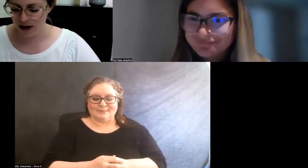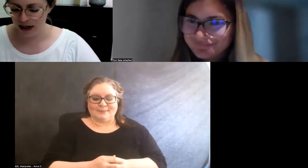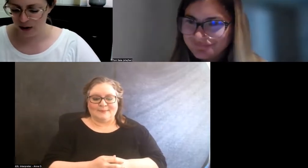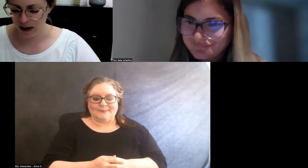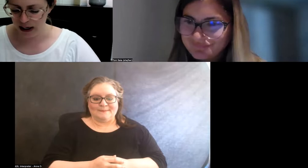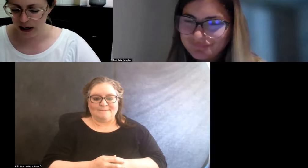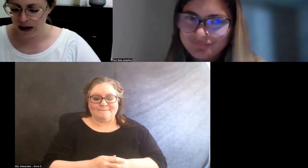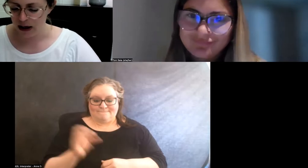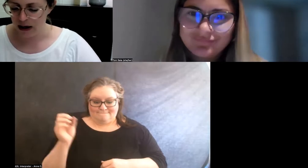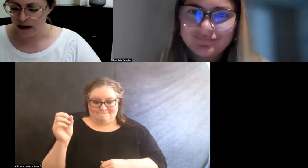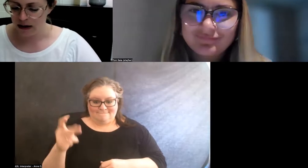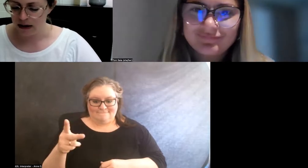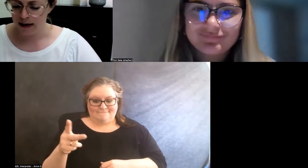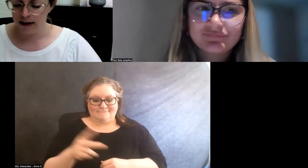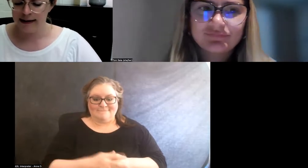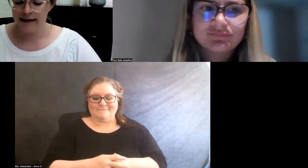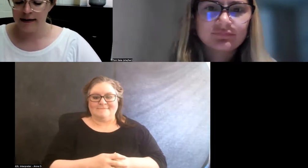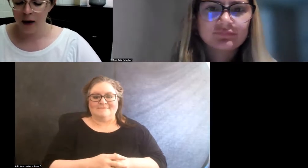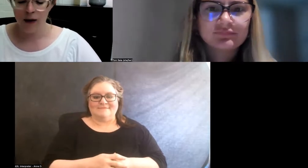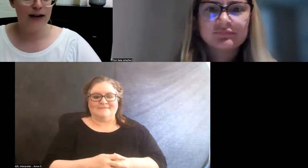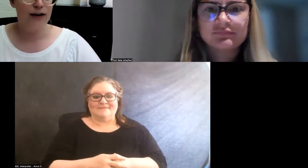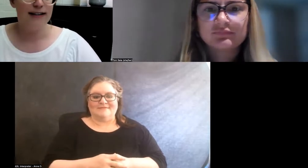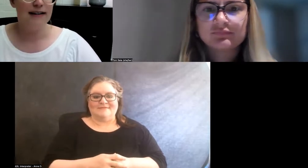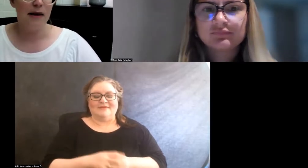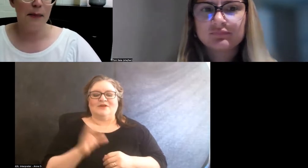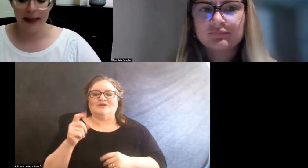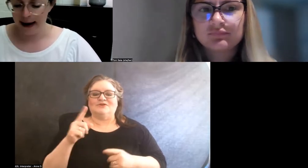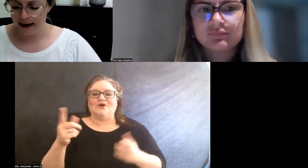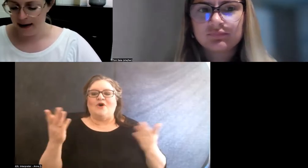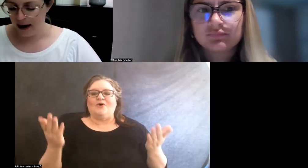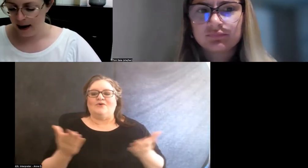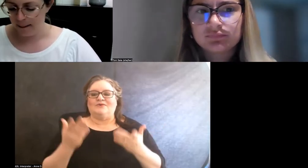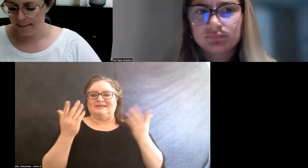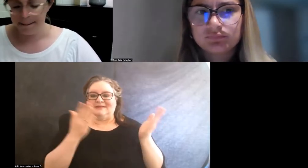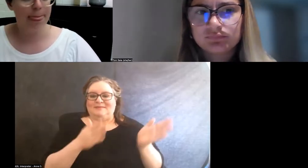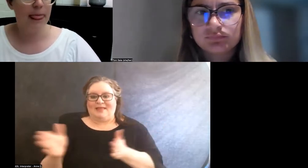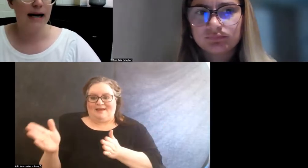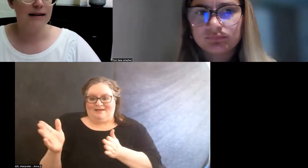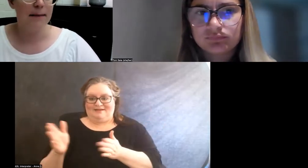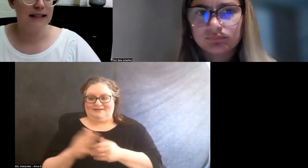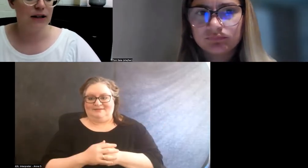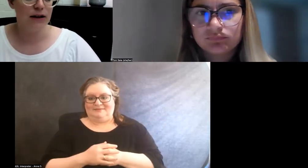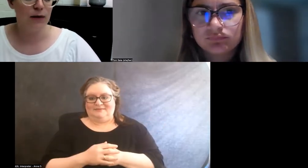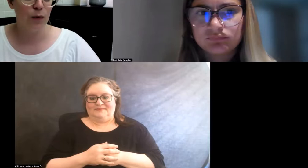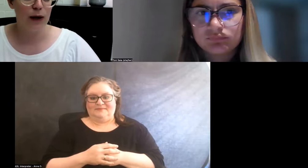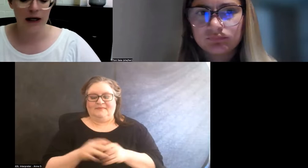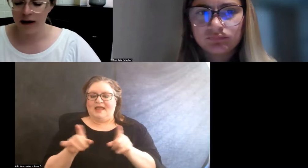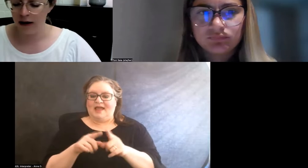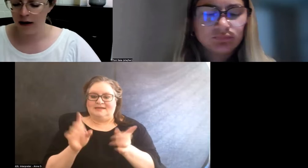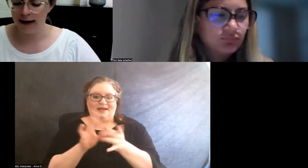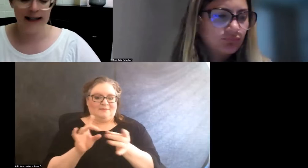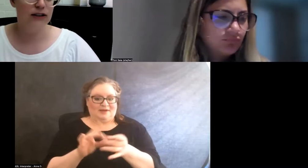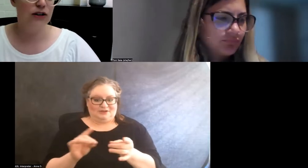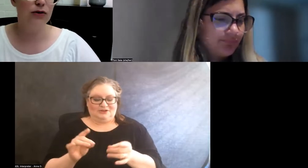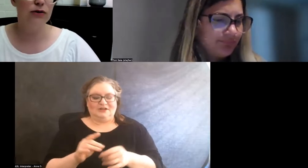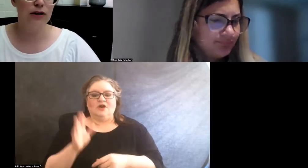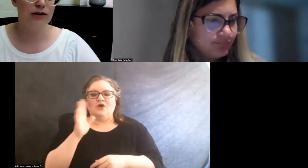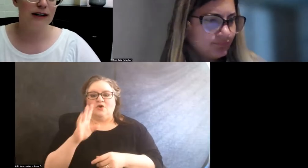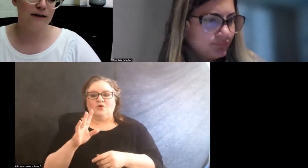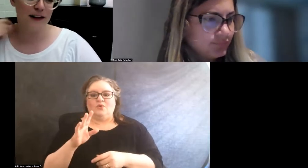Okey-dokey. So here is the plan. As I mentioned, we are gonna each introduce ourselves